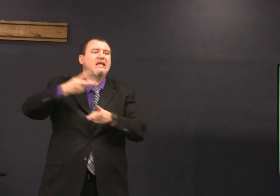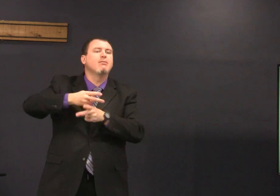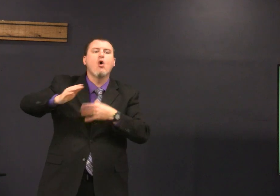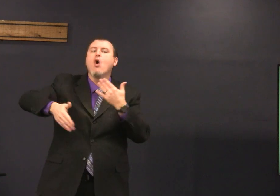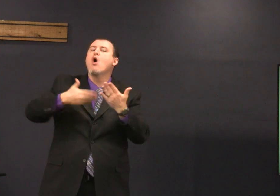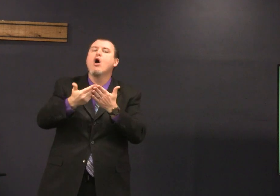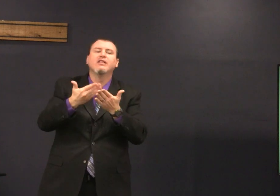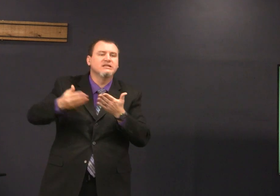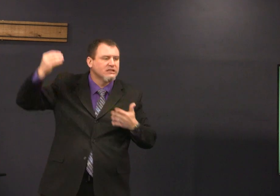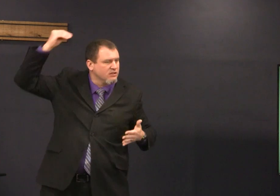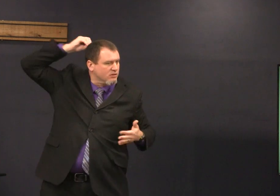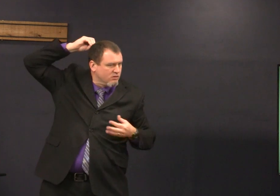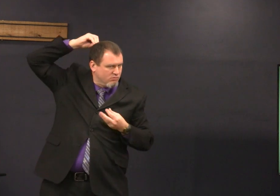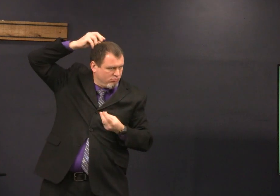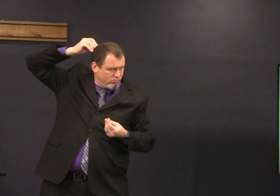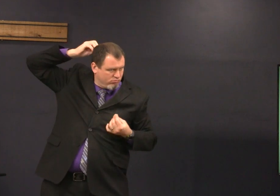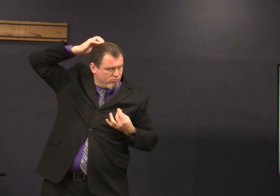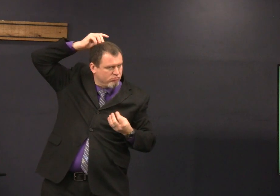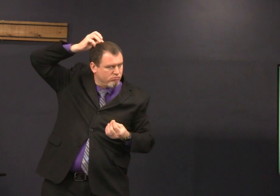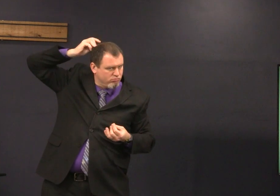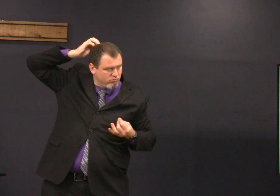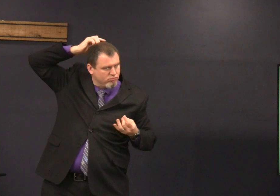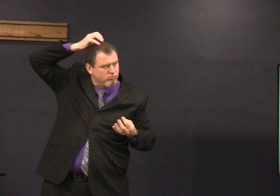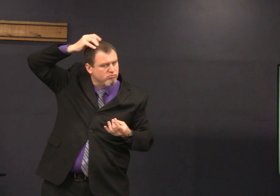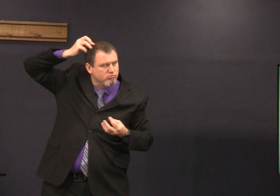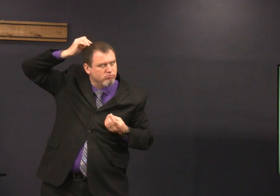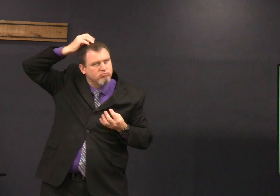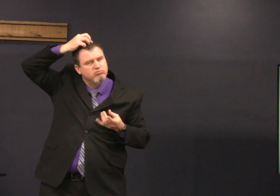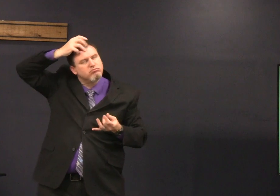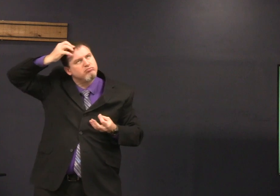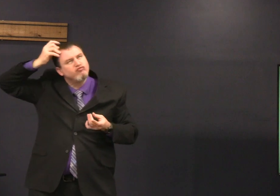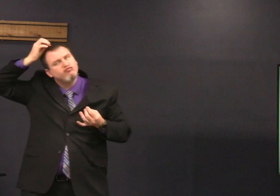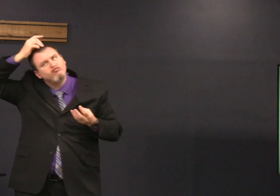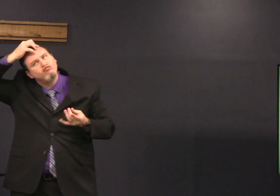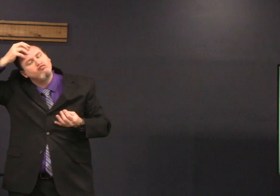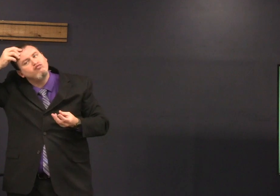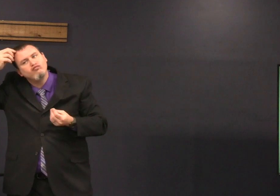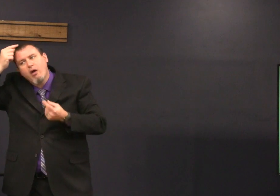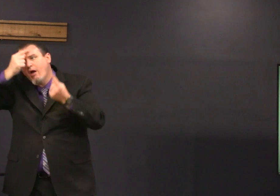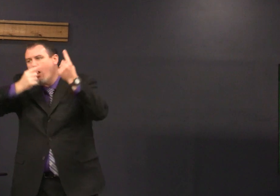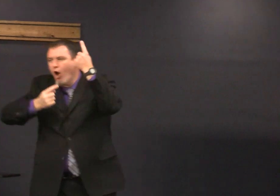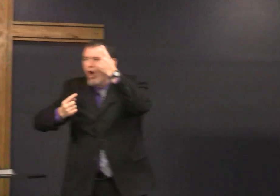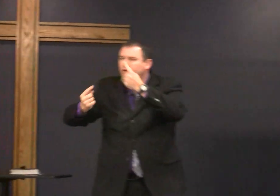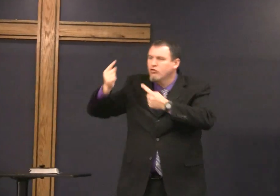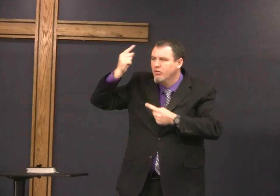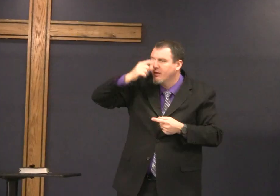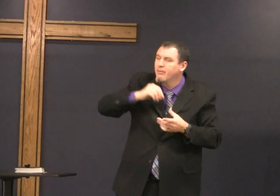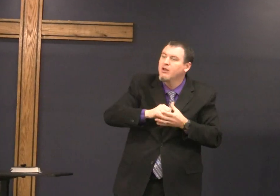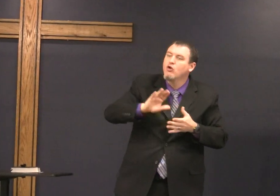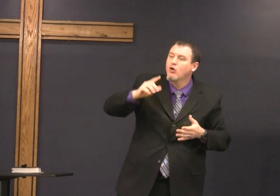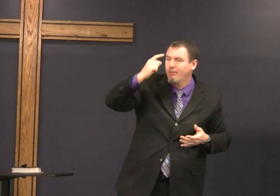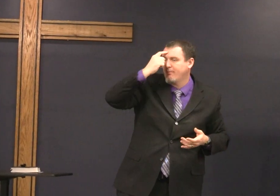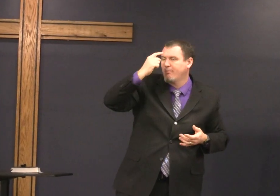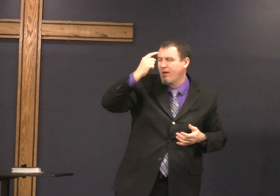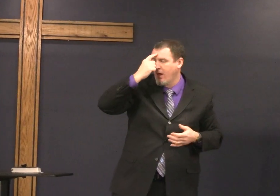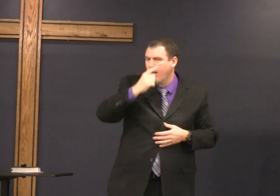and Mary and they all and that Mary kept that in the back of her mind and molded over and wondered